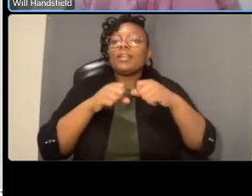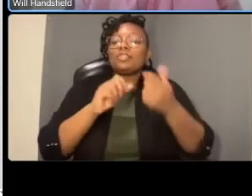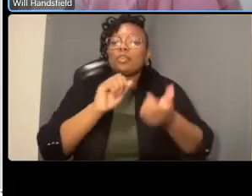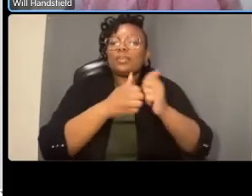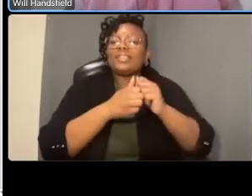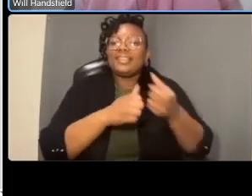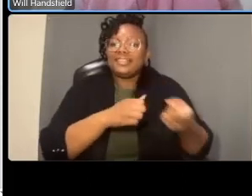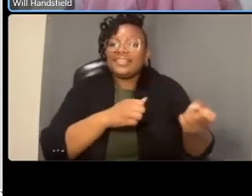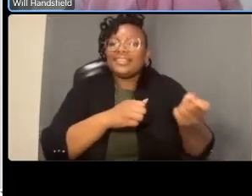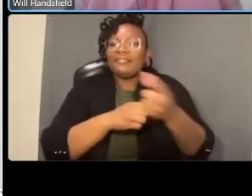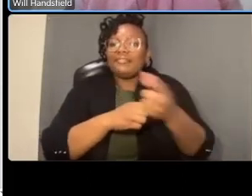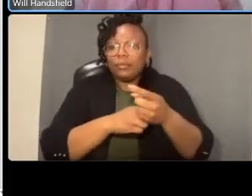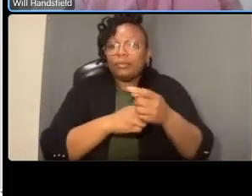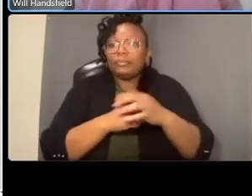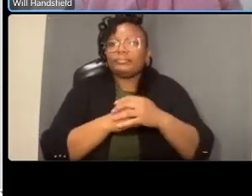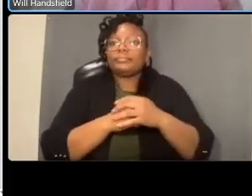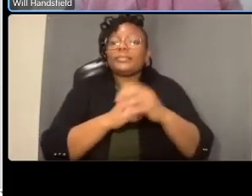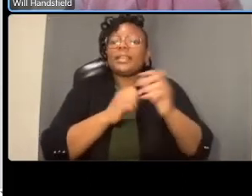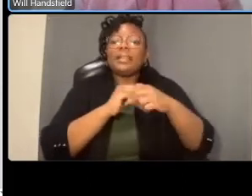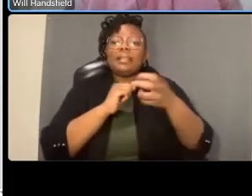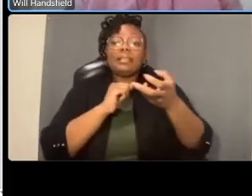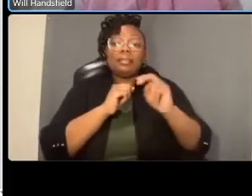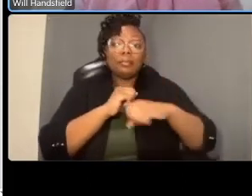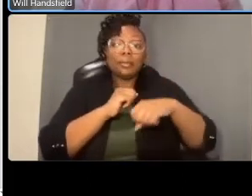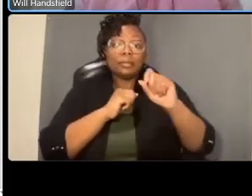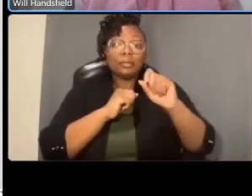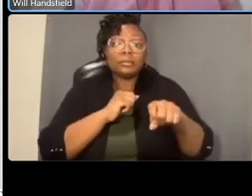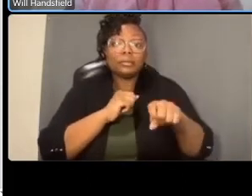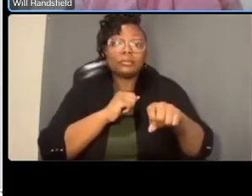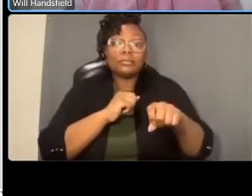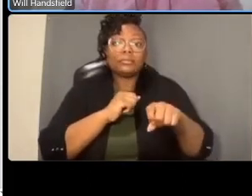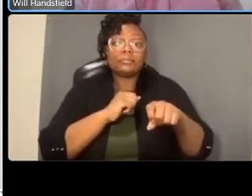essentially it's a protective bike lane from euclid uh now all the way down to east base